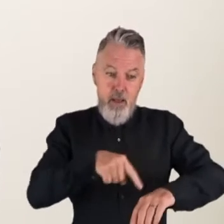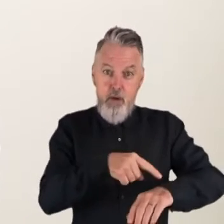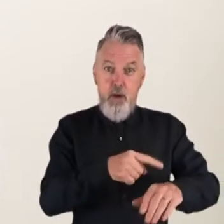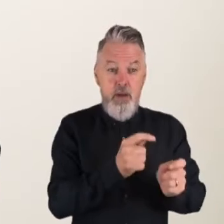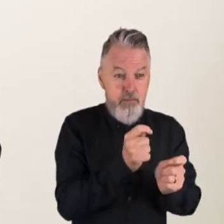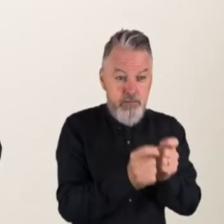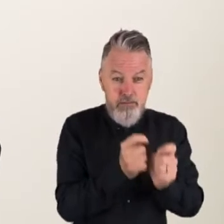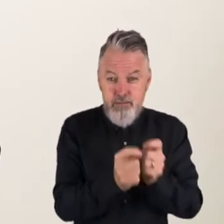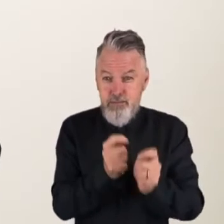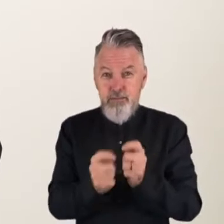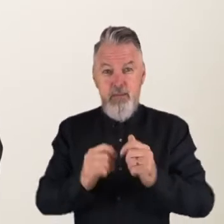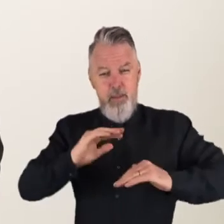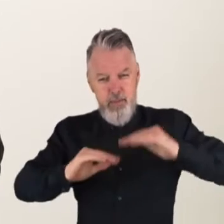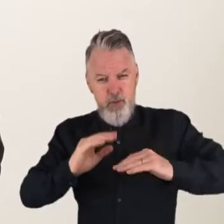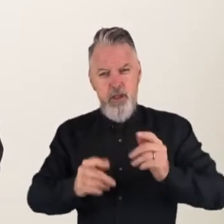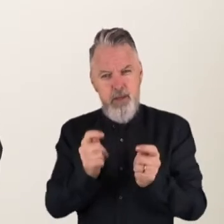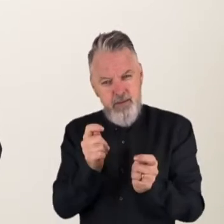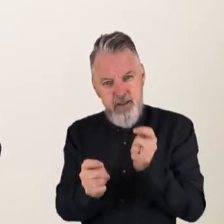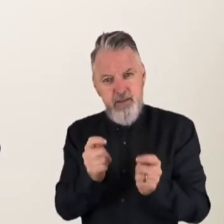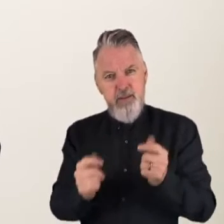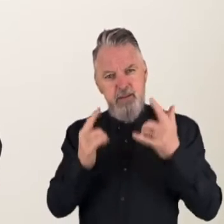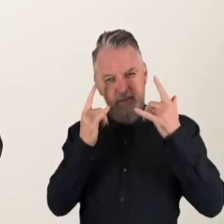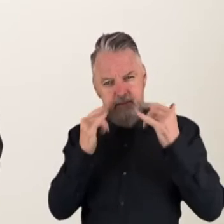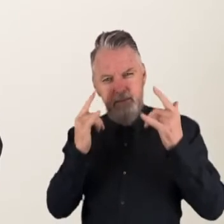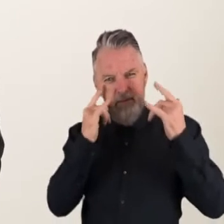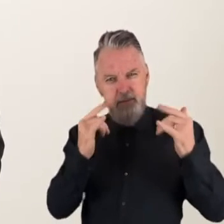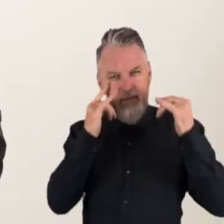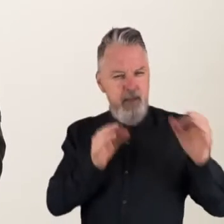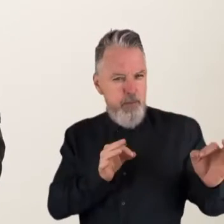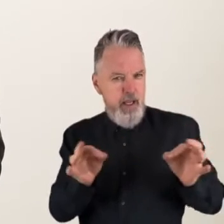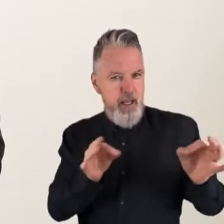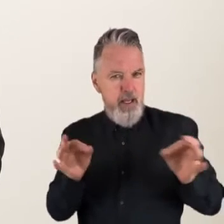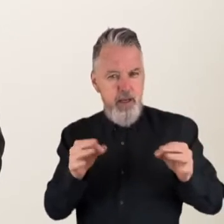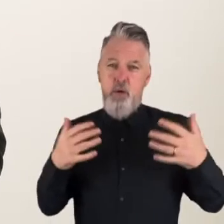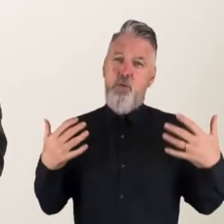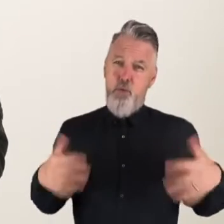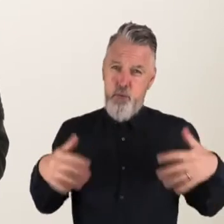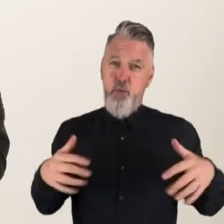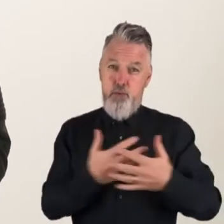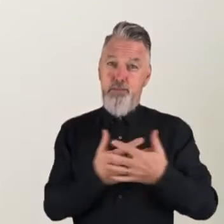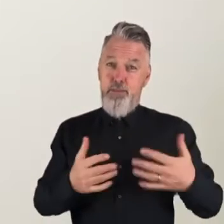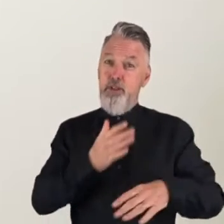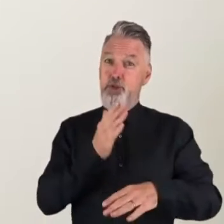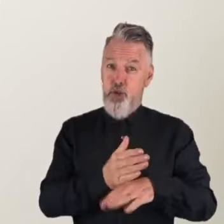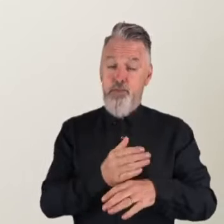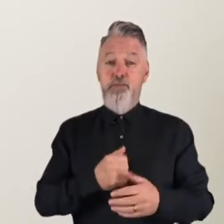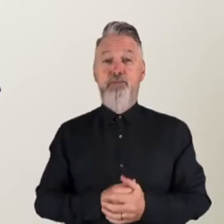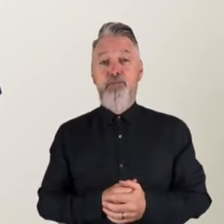Building, testing, selling and planning. This has been a monumental effort. And what you’ll see tonight